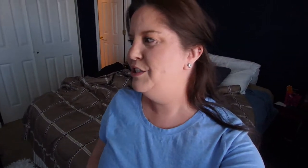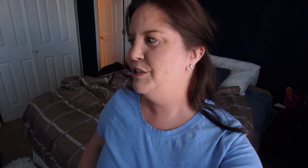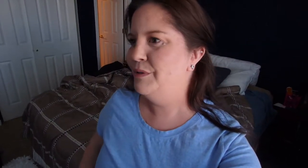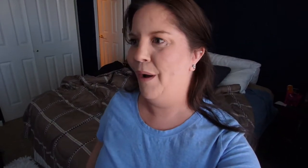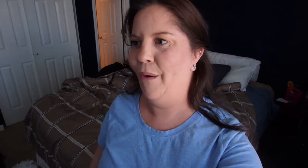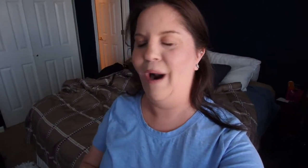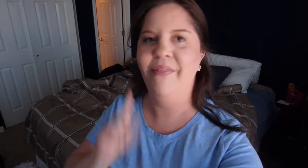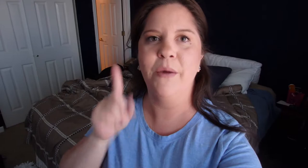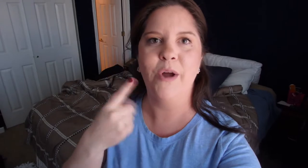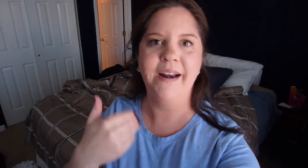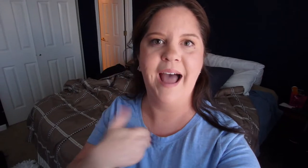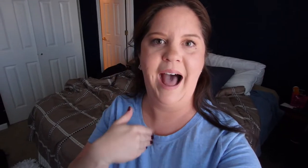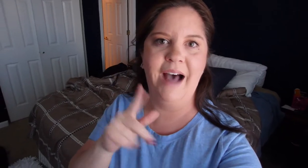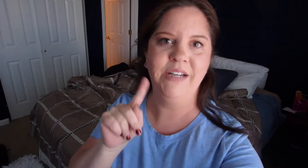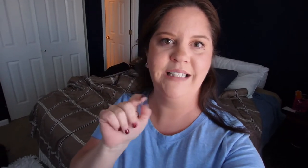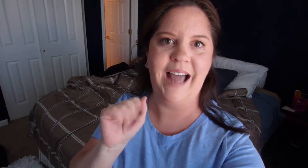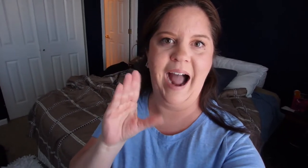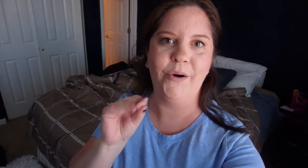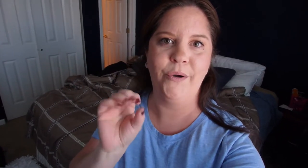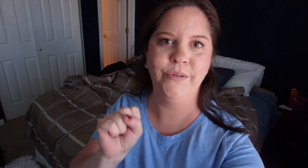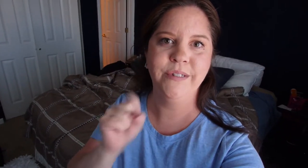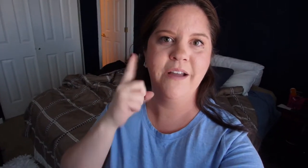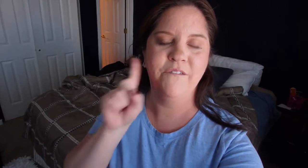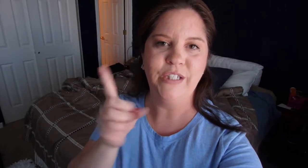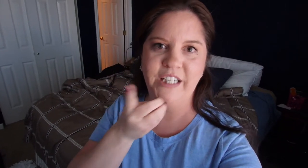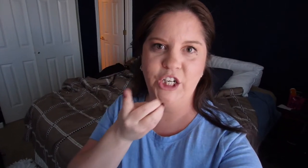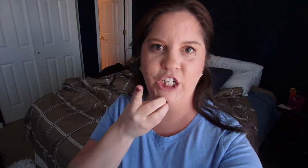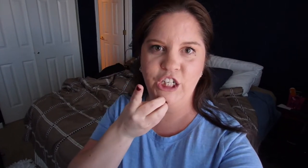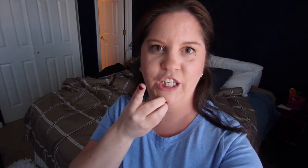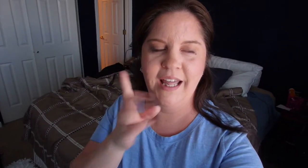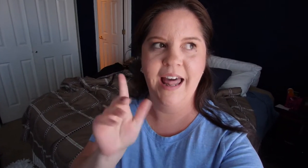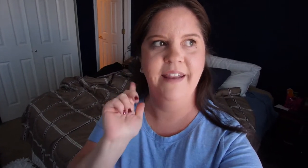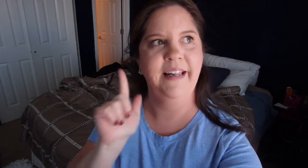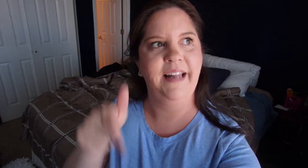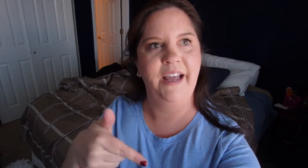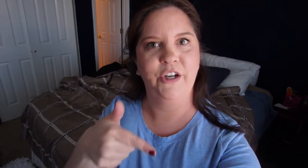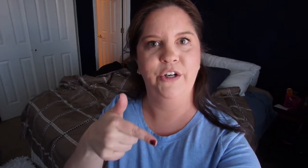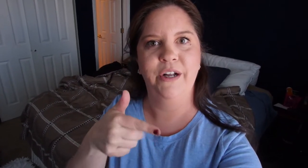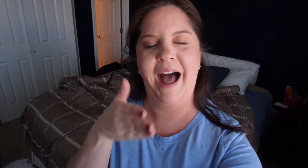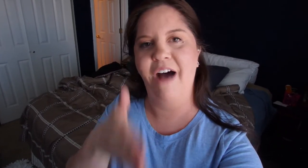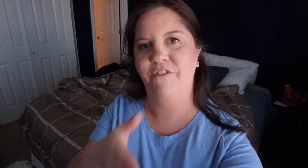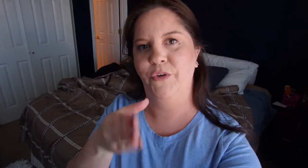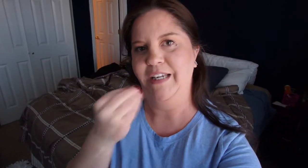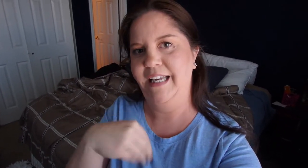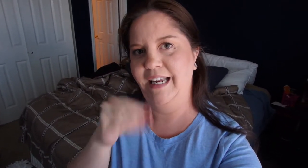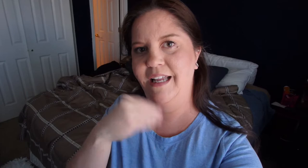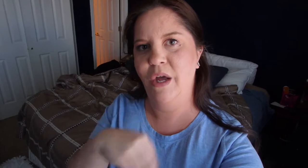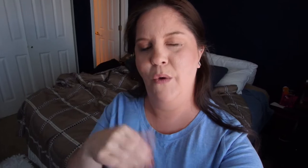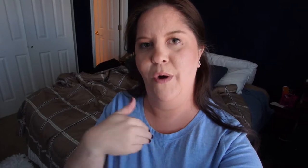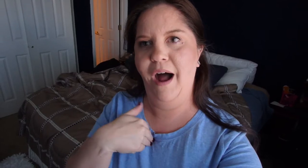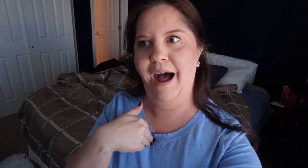Ando then we're gonna have tacos for dinner and then later after we eat we'll have